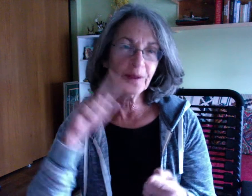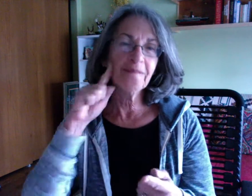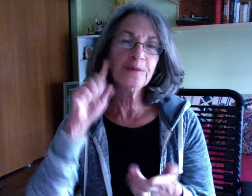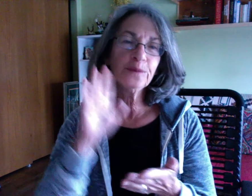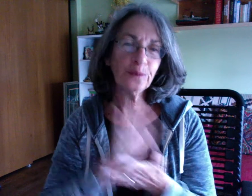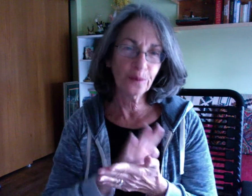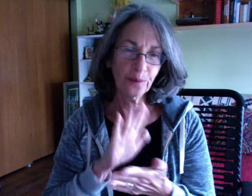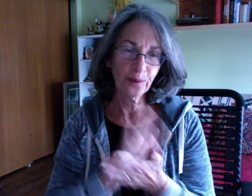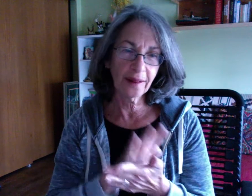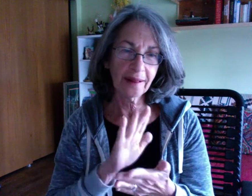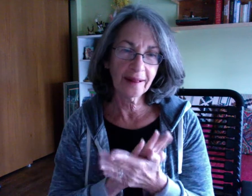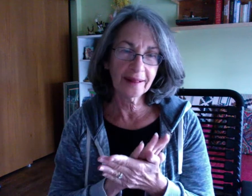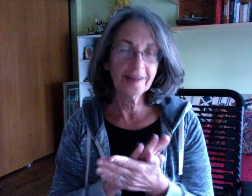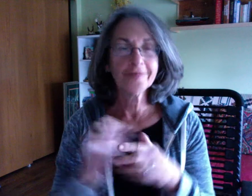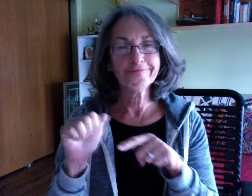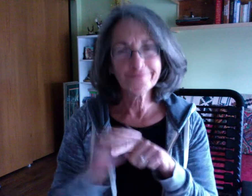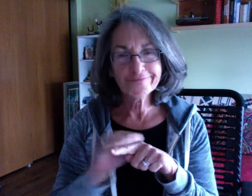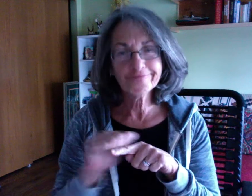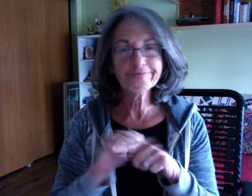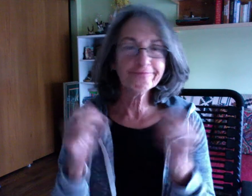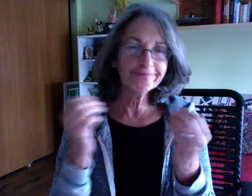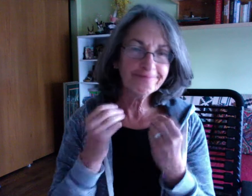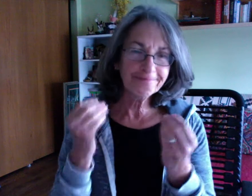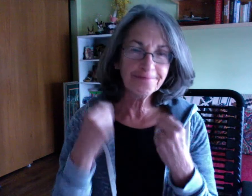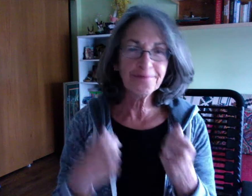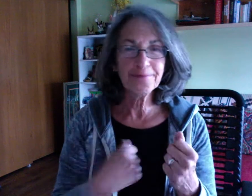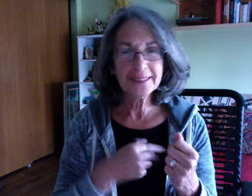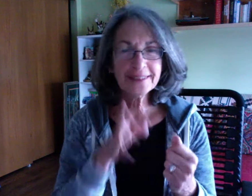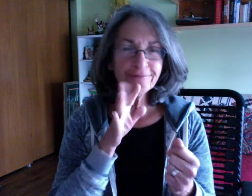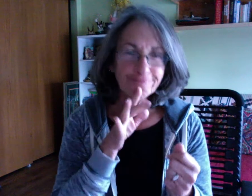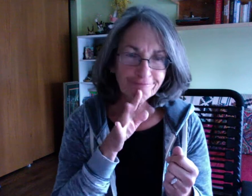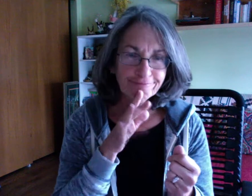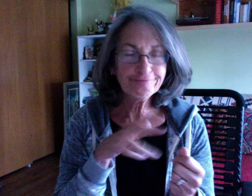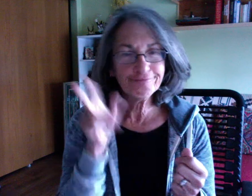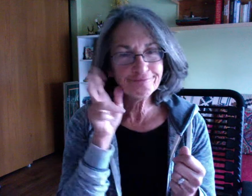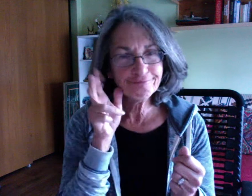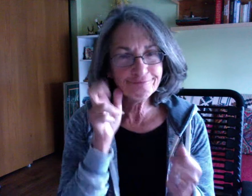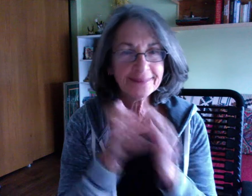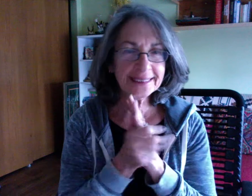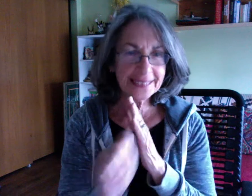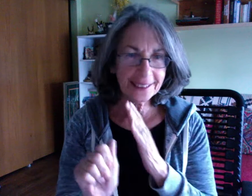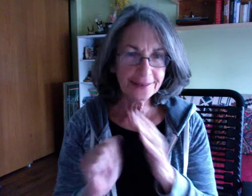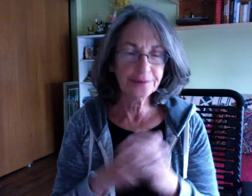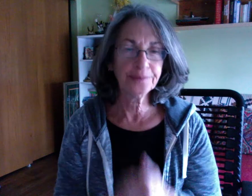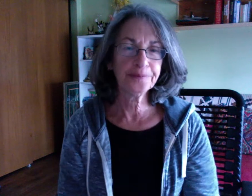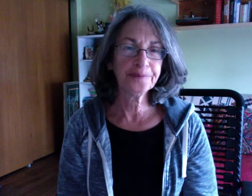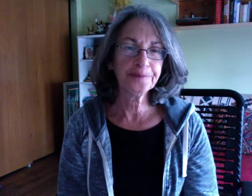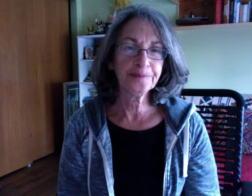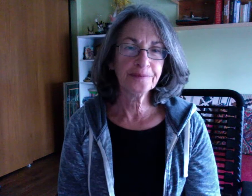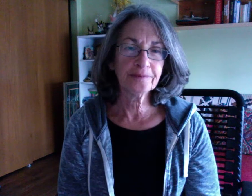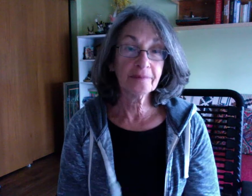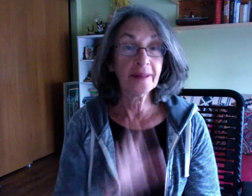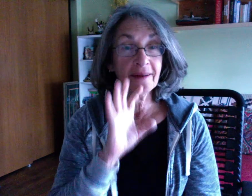they put me to deaf school where I was trained to talk and listening skills